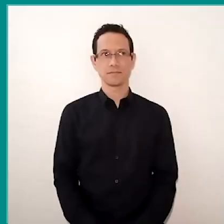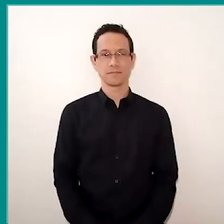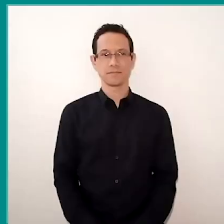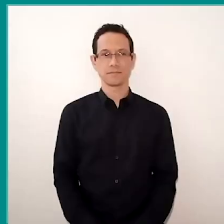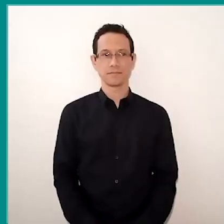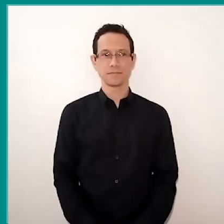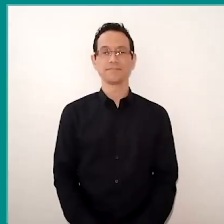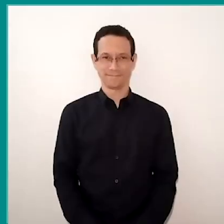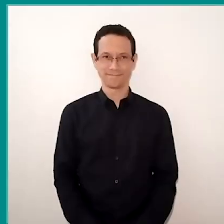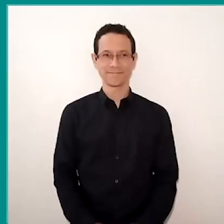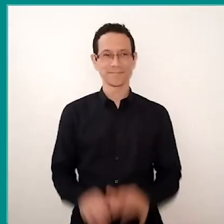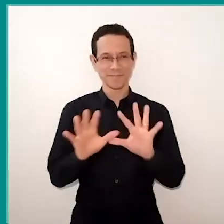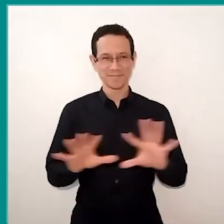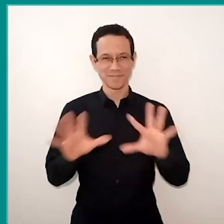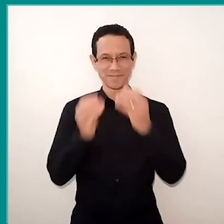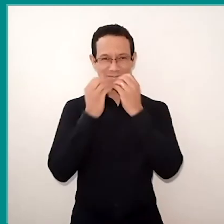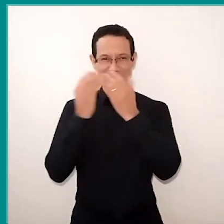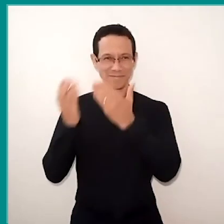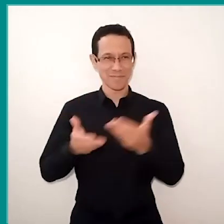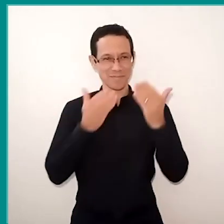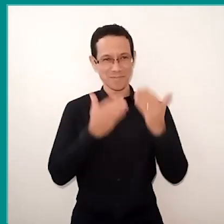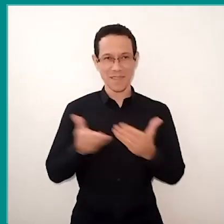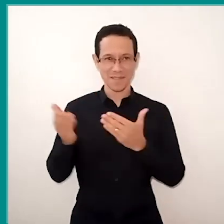All welcome to the third meeting of the table…